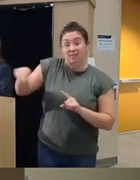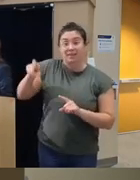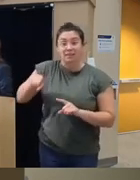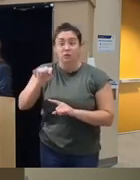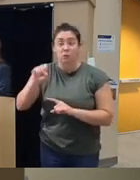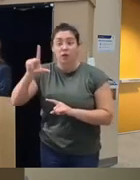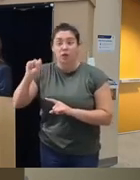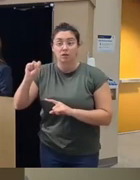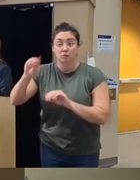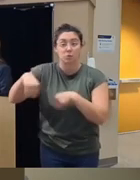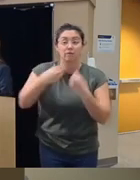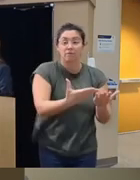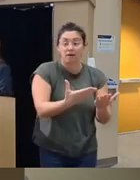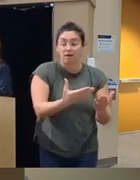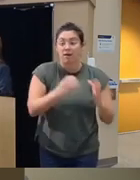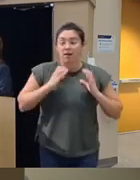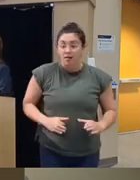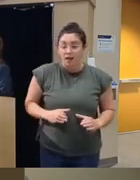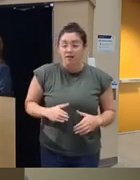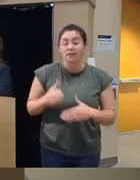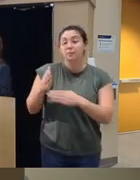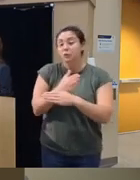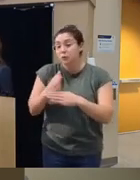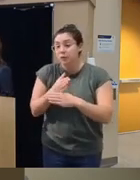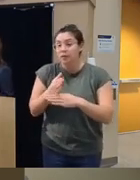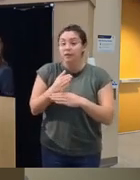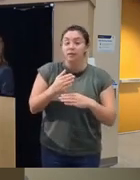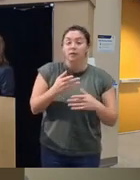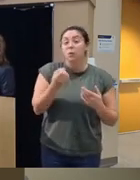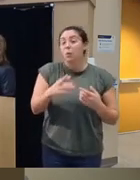give their clients use in between therapy sessions or if clients are waiting in the waiting room or